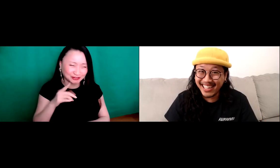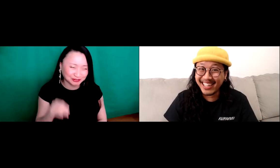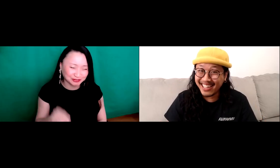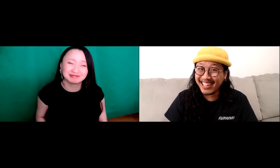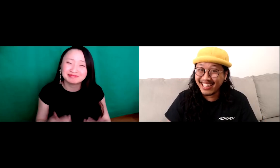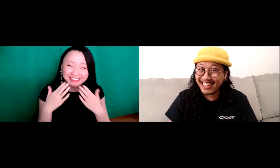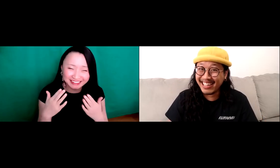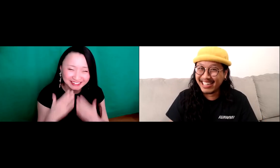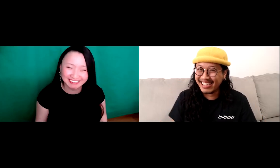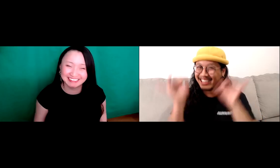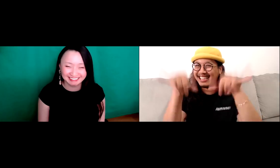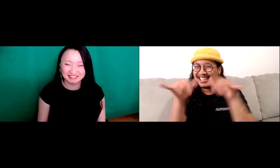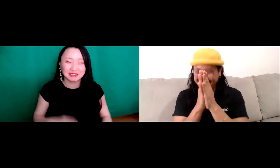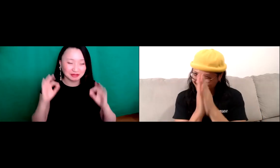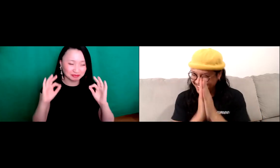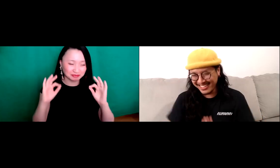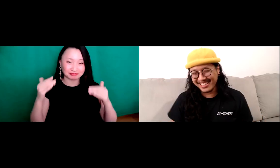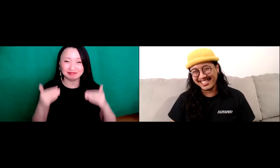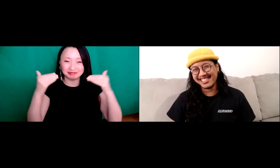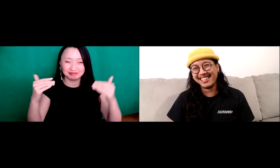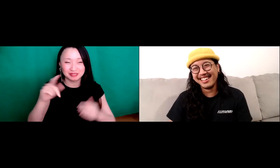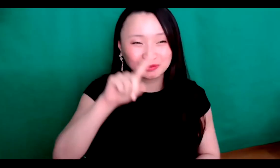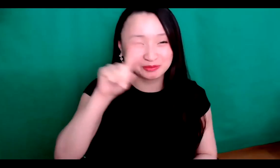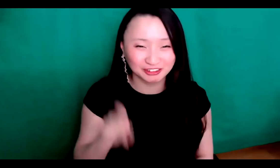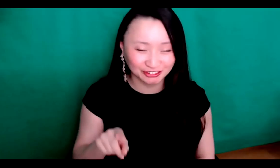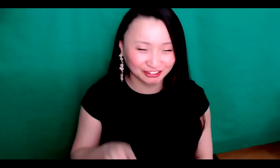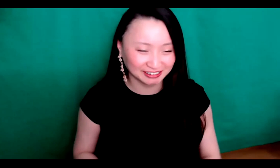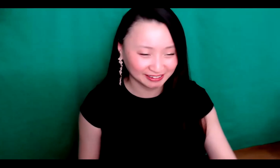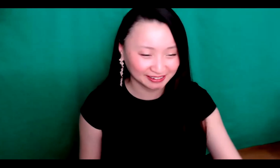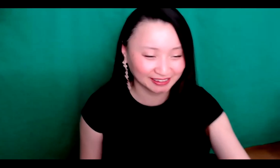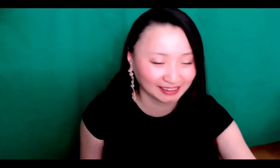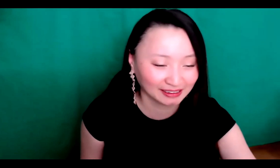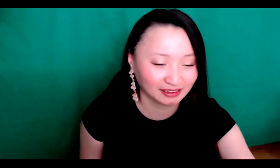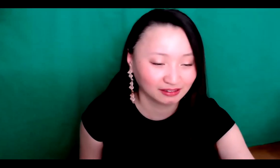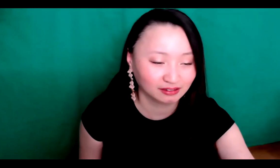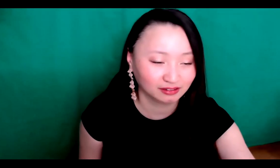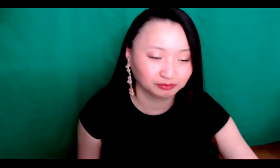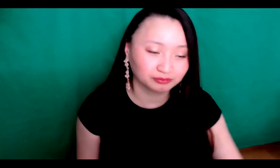own Asian identity. I can, I can really in a way to you. Thank